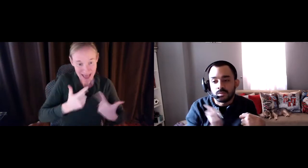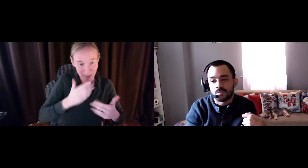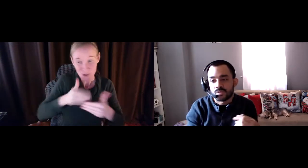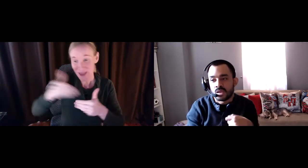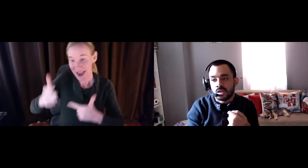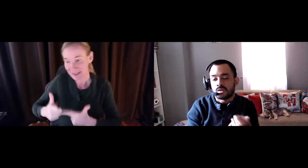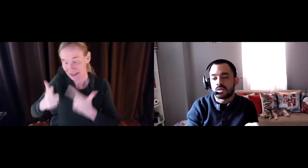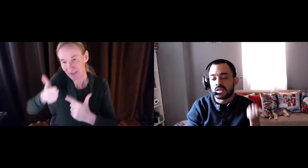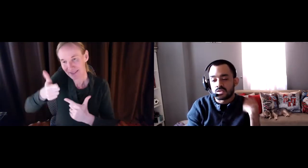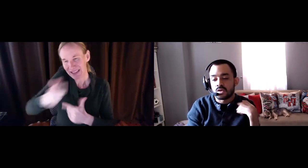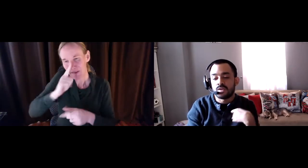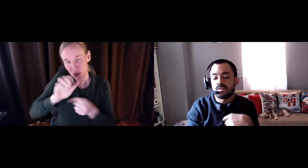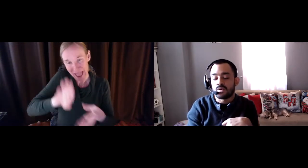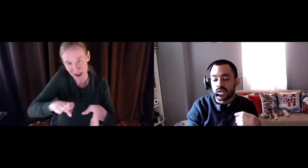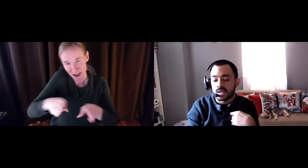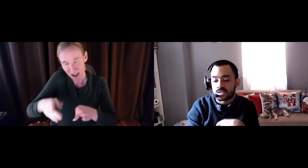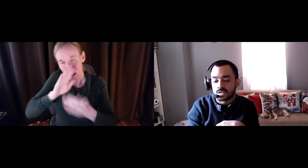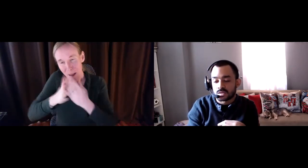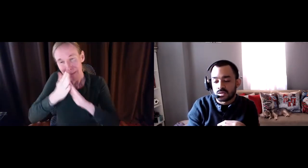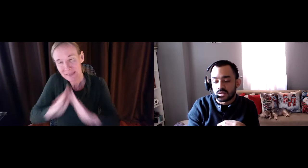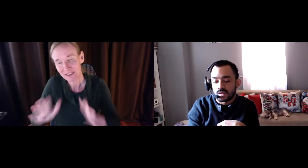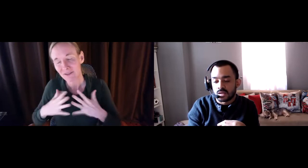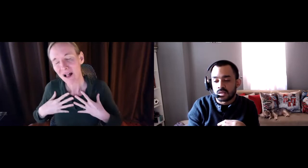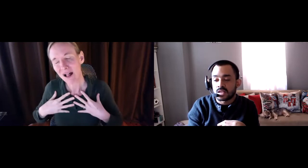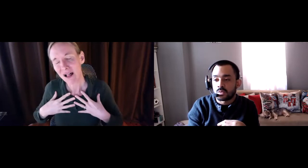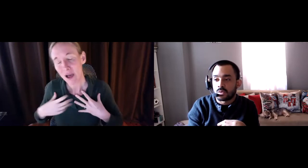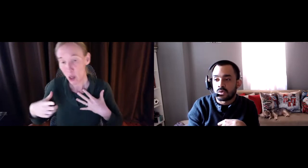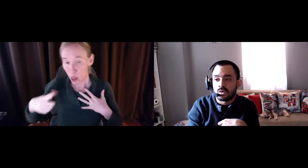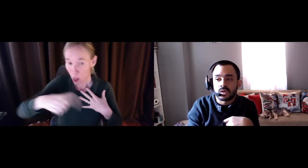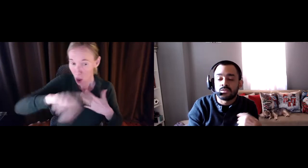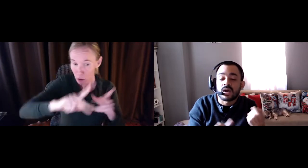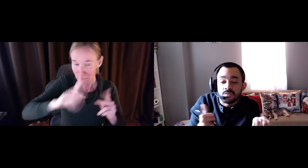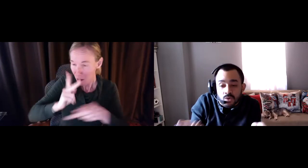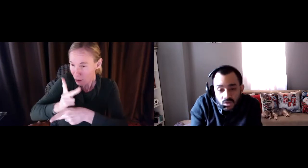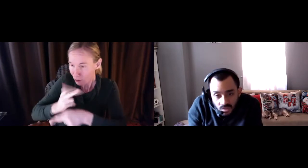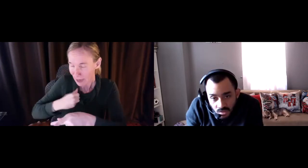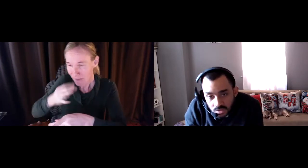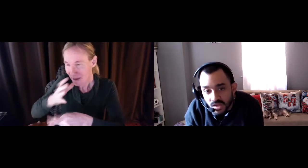make sure that her transition from this life to the next was as peaceful as possible. And you know, they